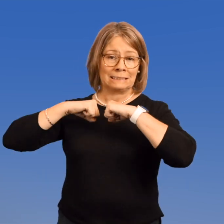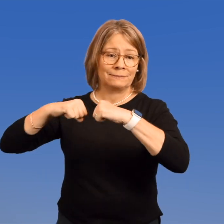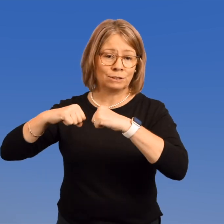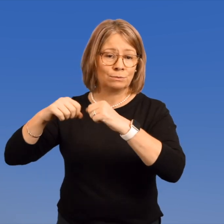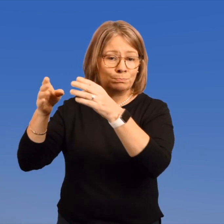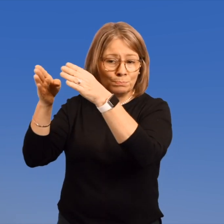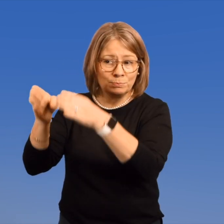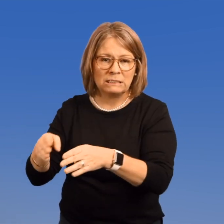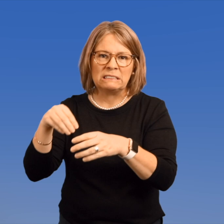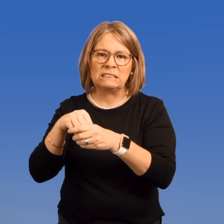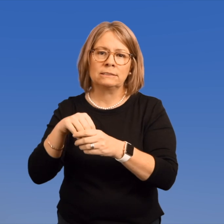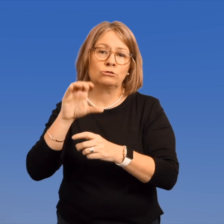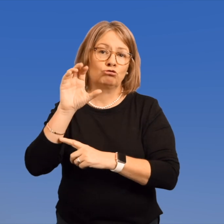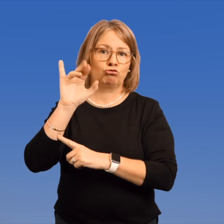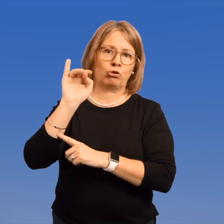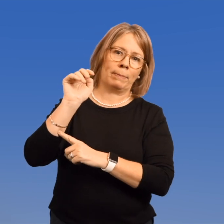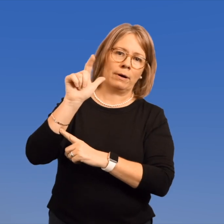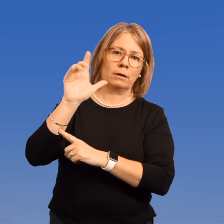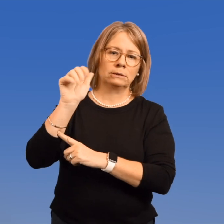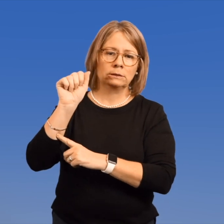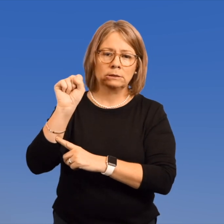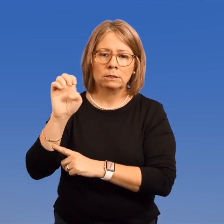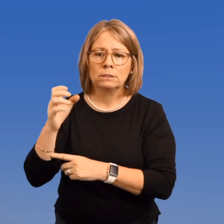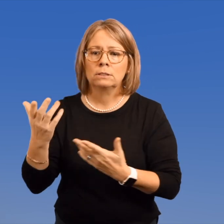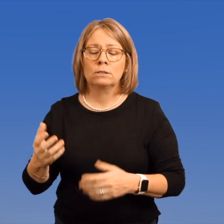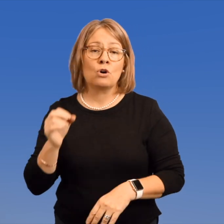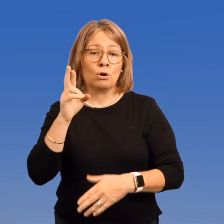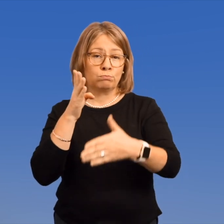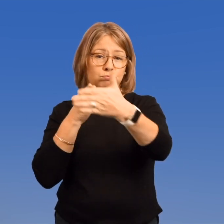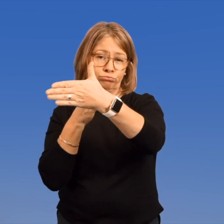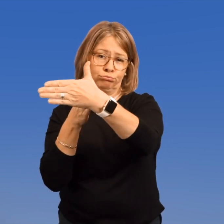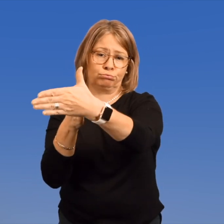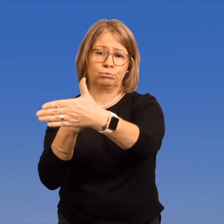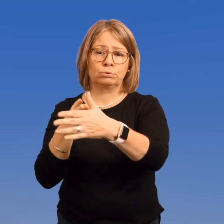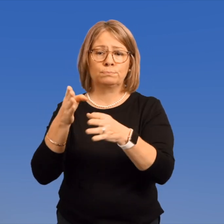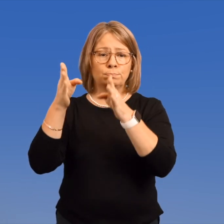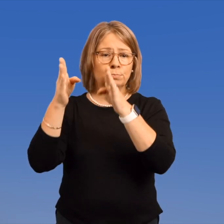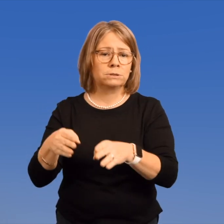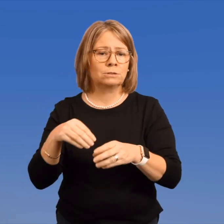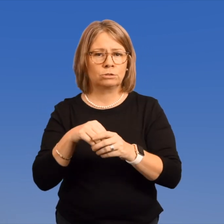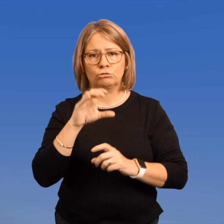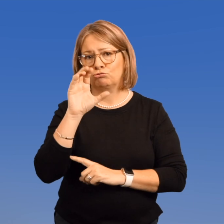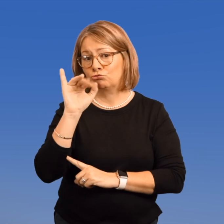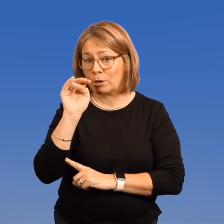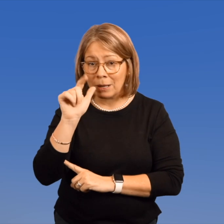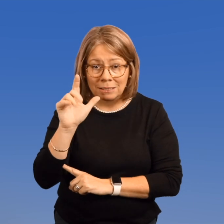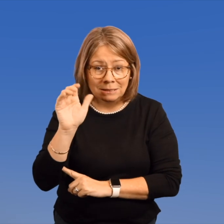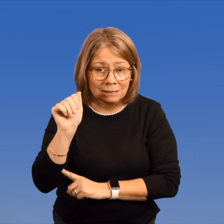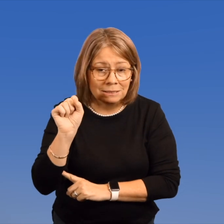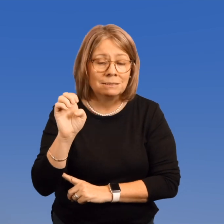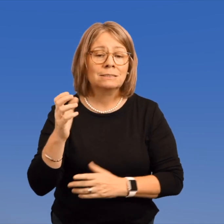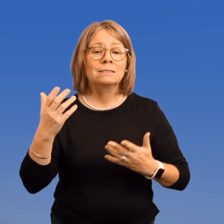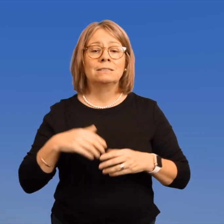such as defending a person in a criminal case, prosecuting a person in a criminal case,